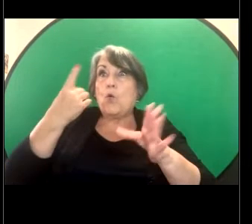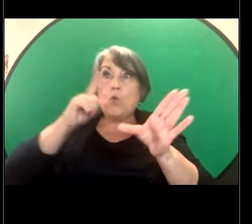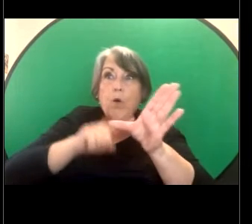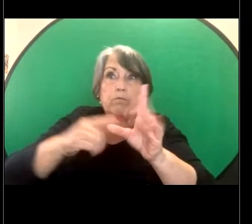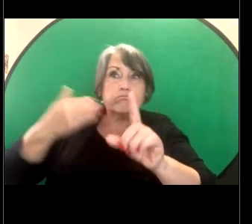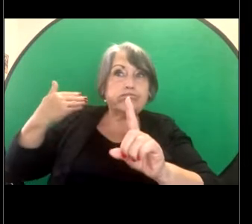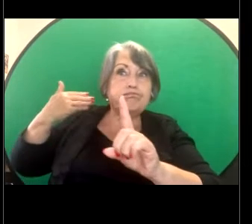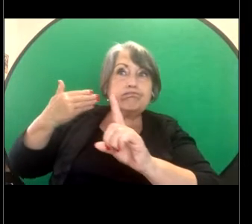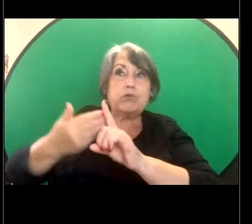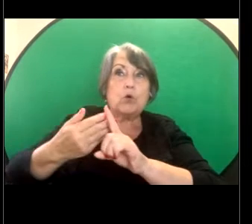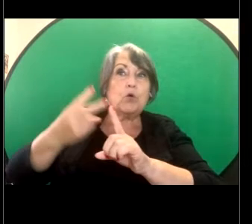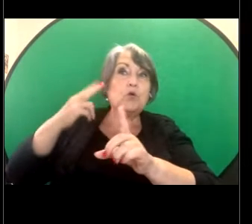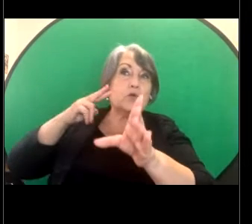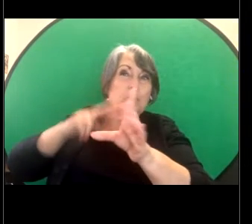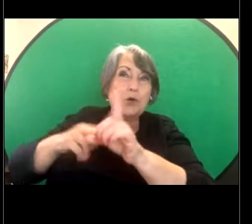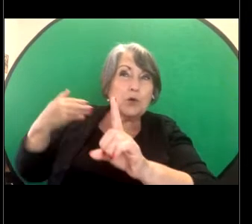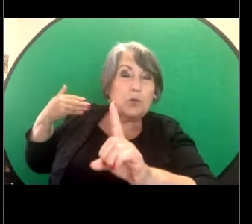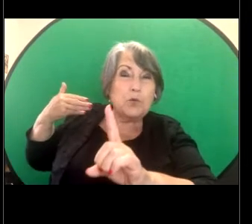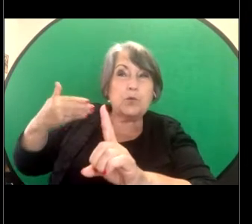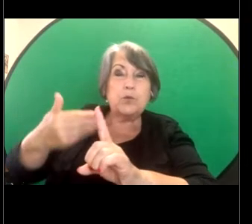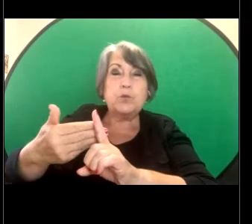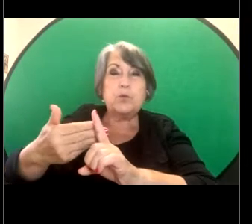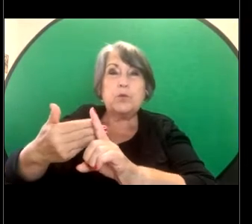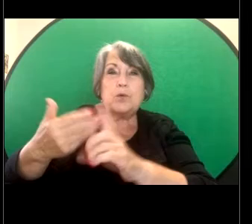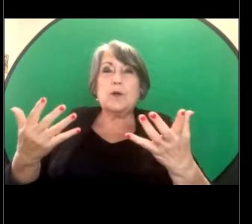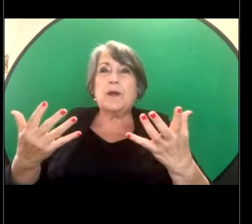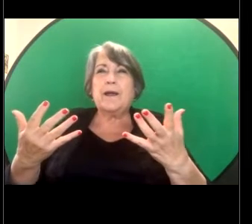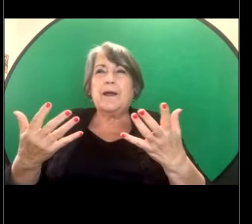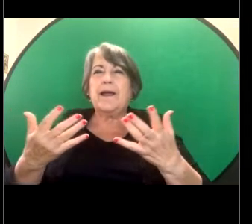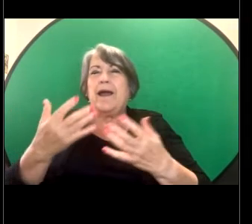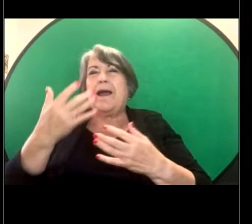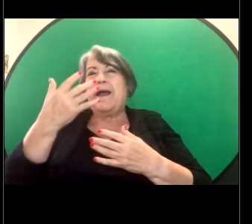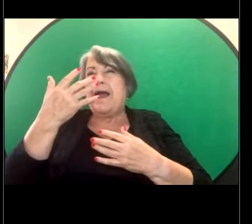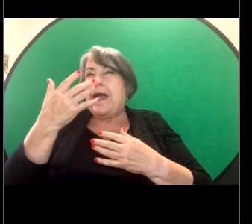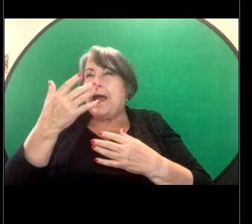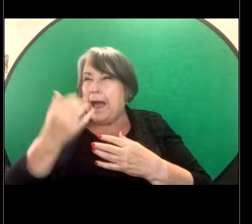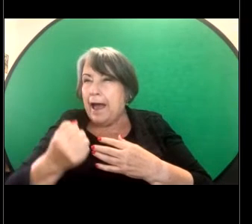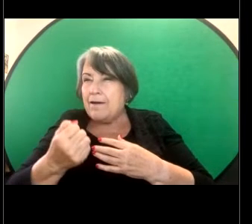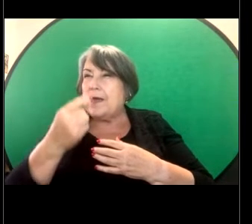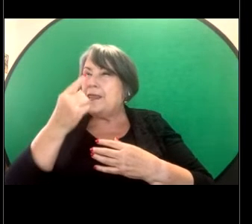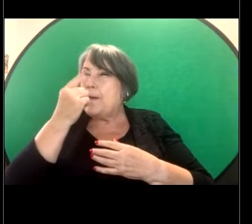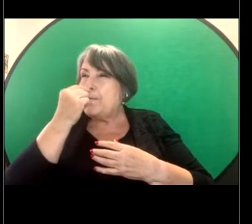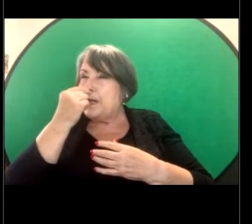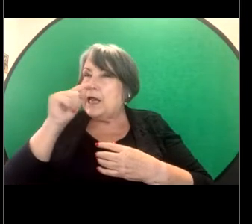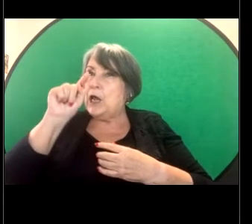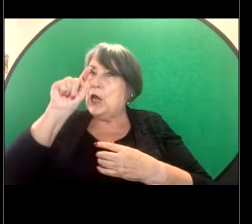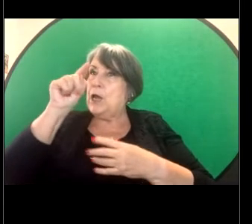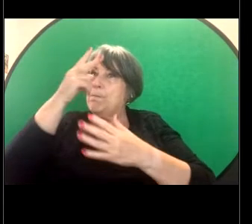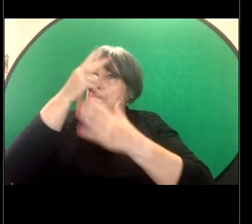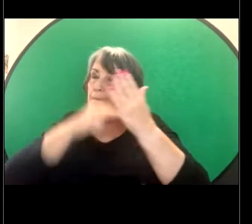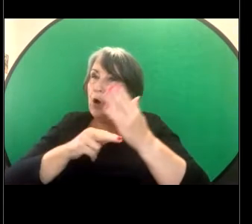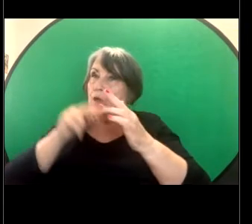two years ago. So there is the ability within both jurisdictions to ask for an extension of